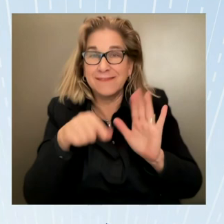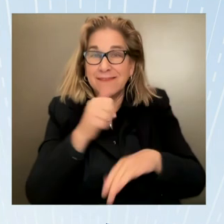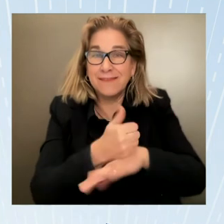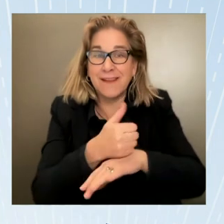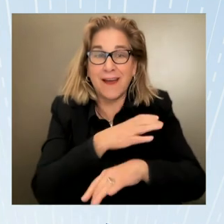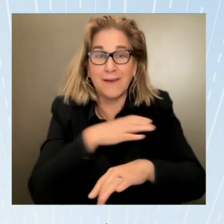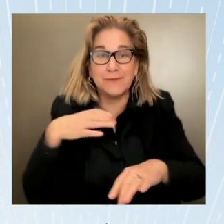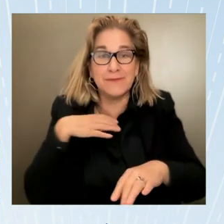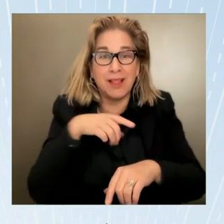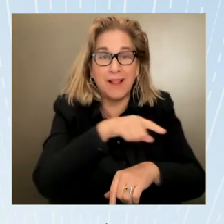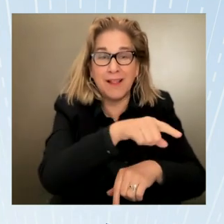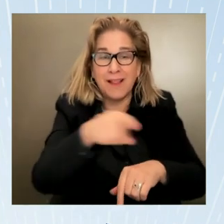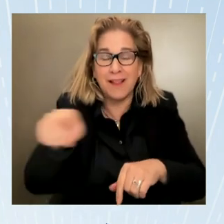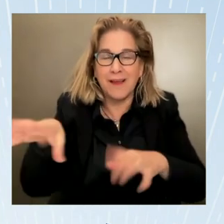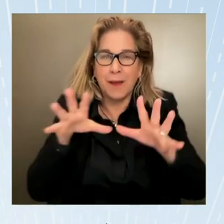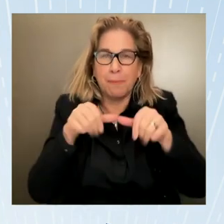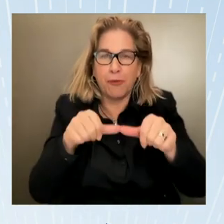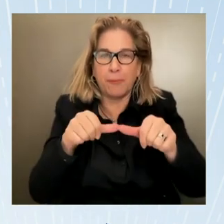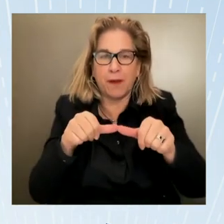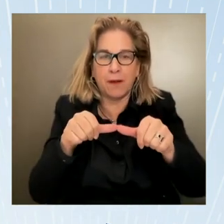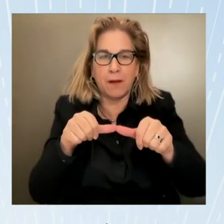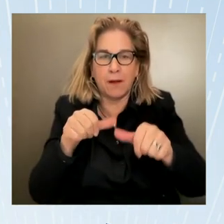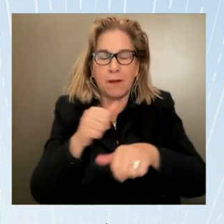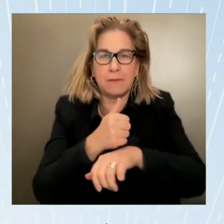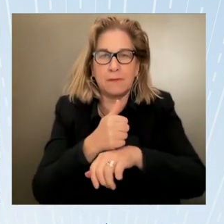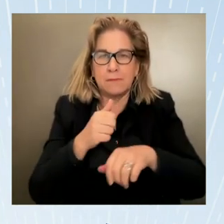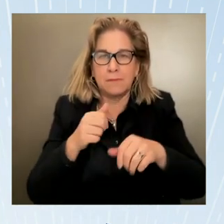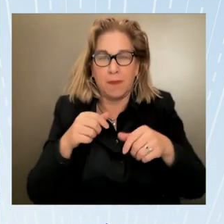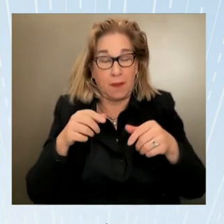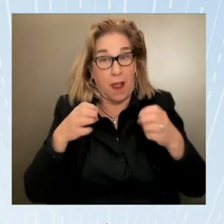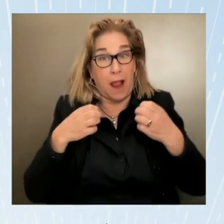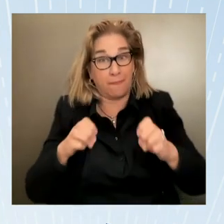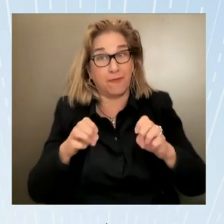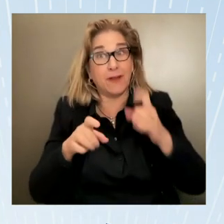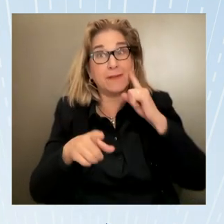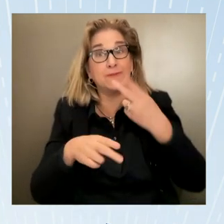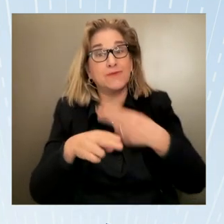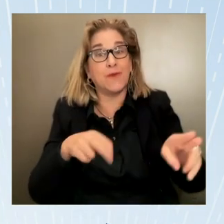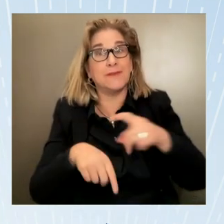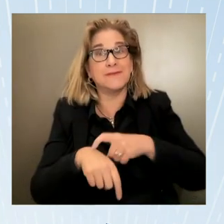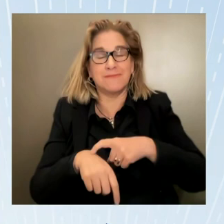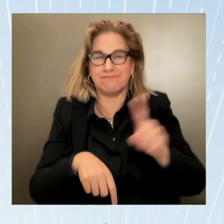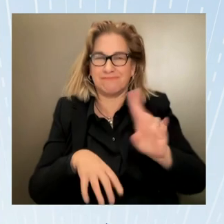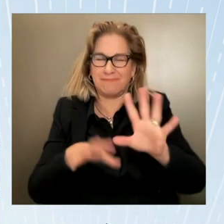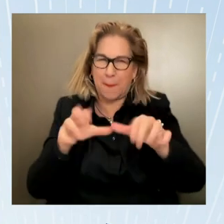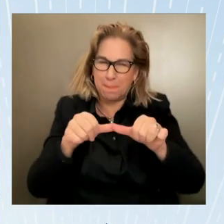on behalf of more than 27 million people around the world who have been subjected to trafficking